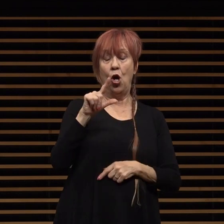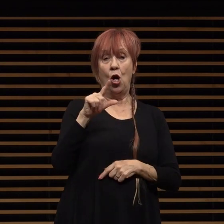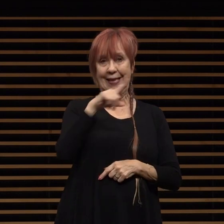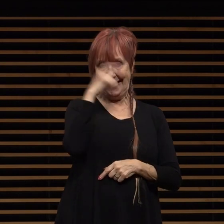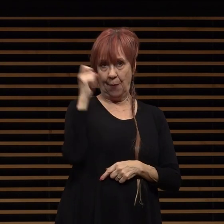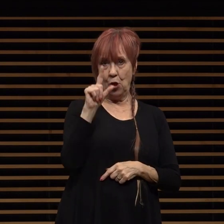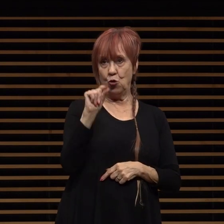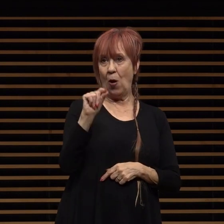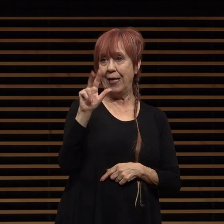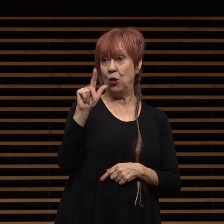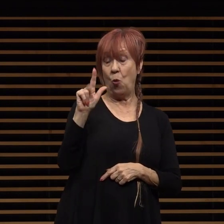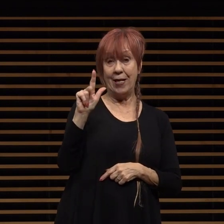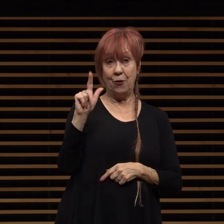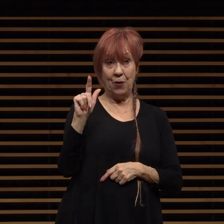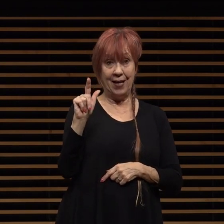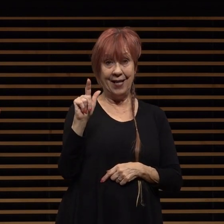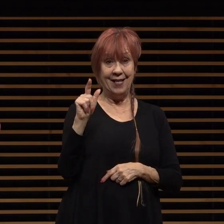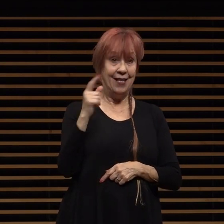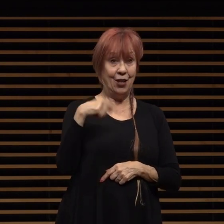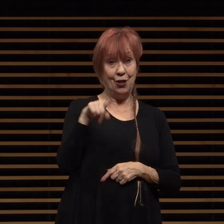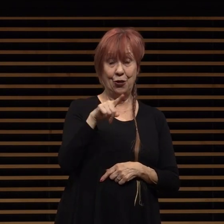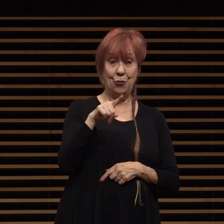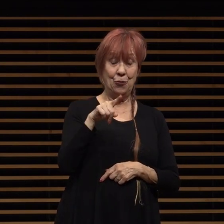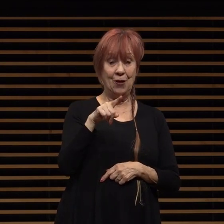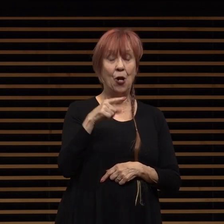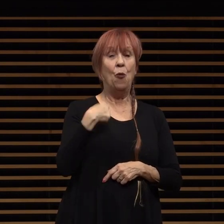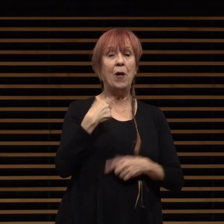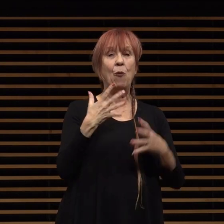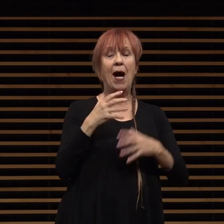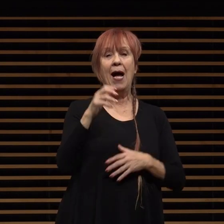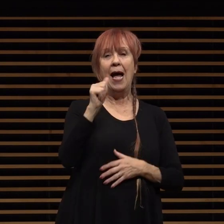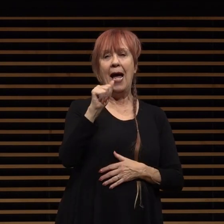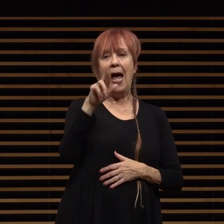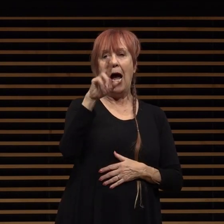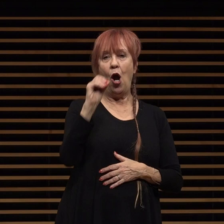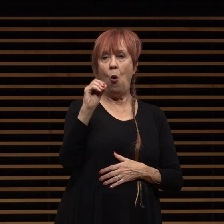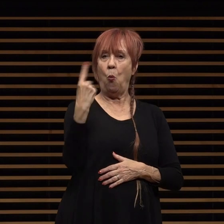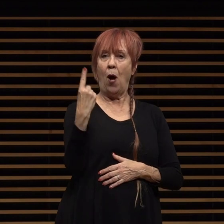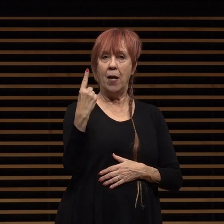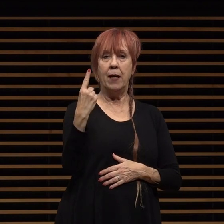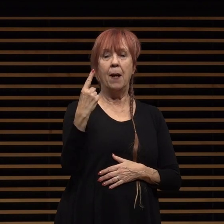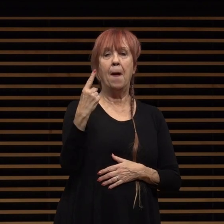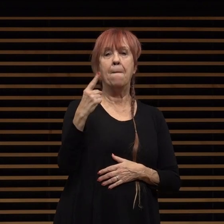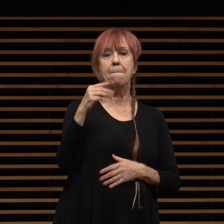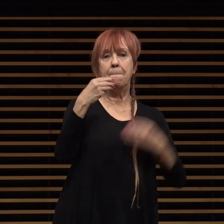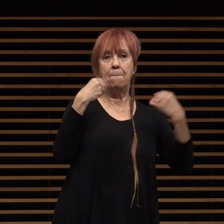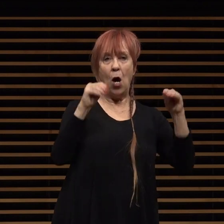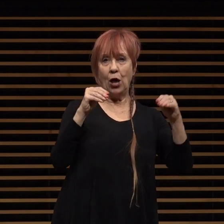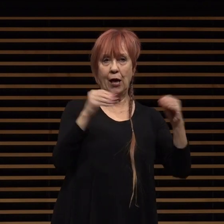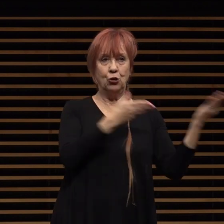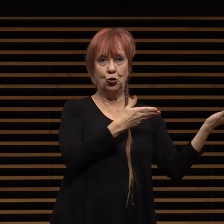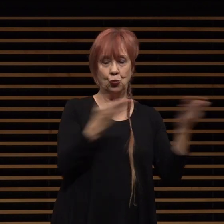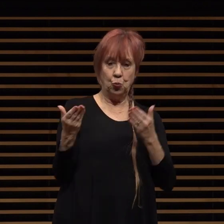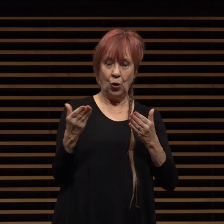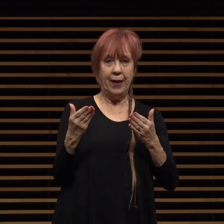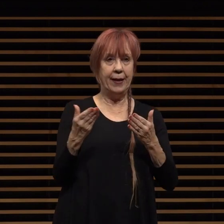you shoppers and foodies we expect erawan market to bring new energy